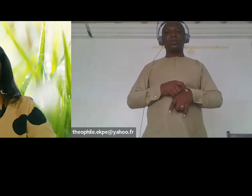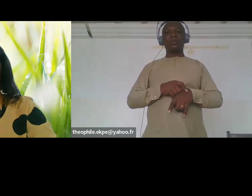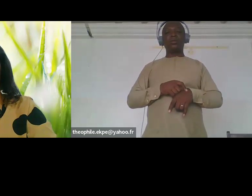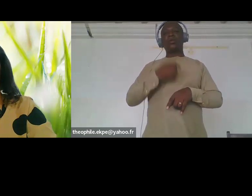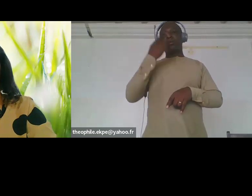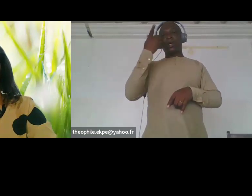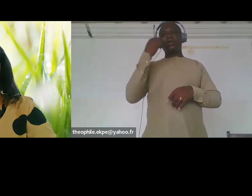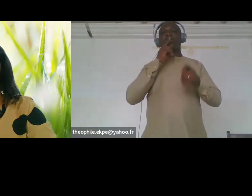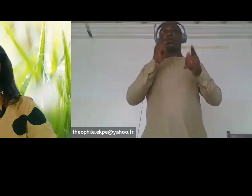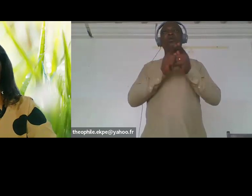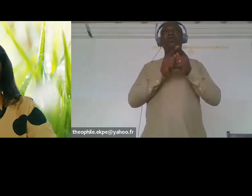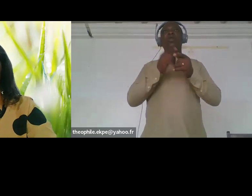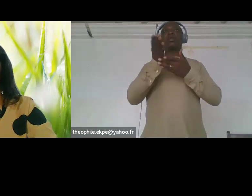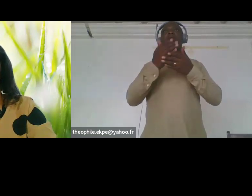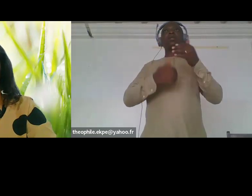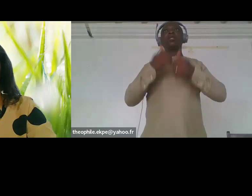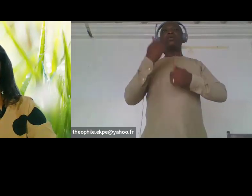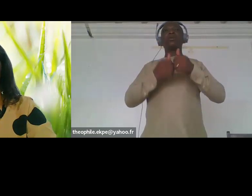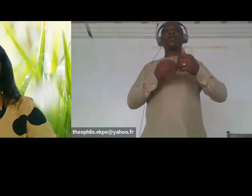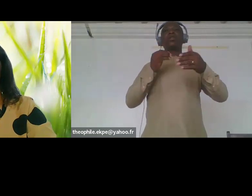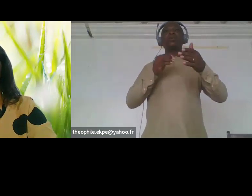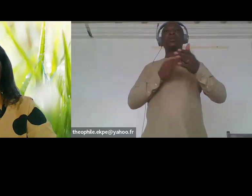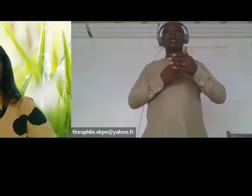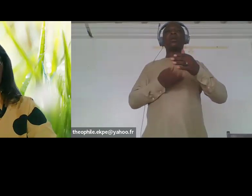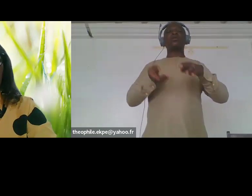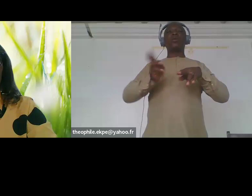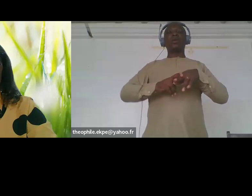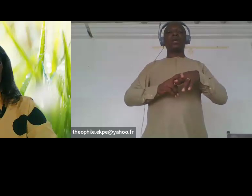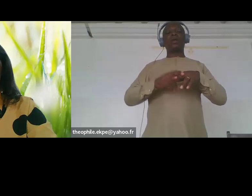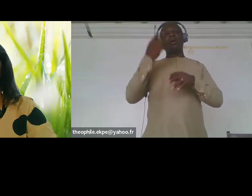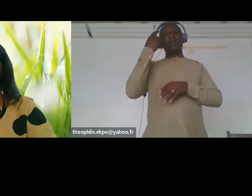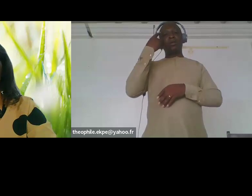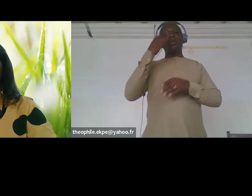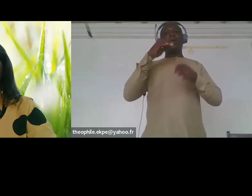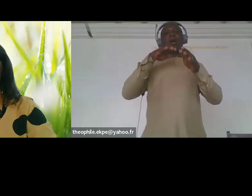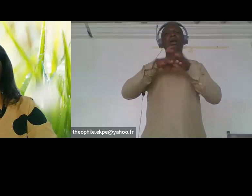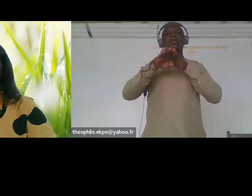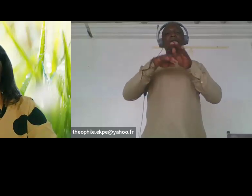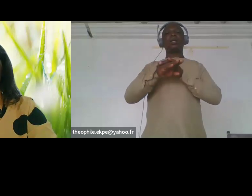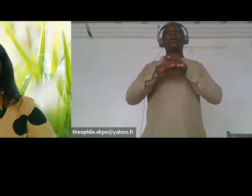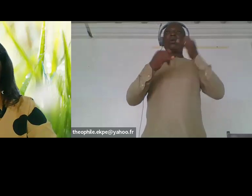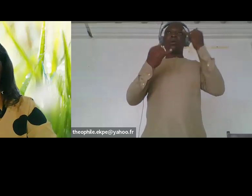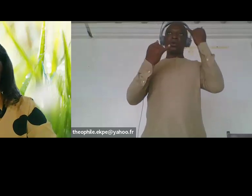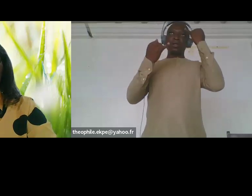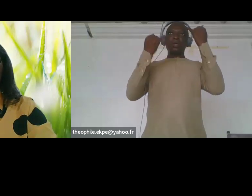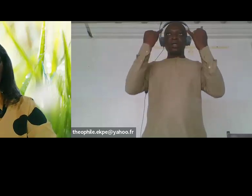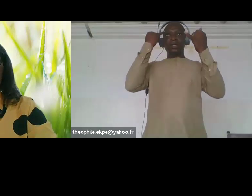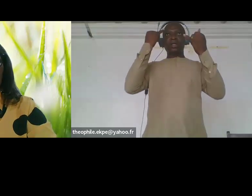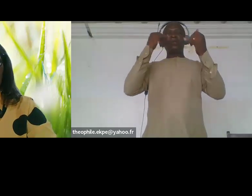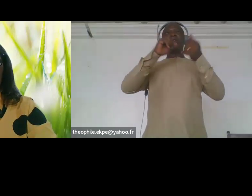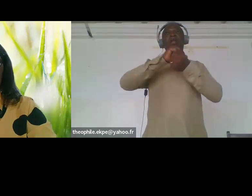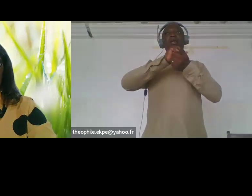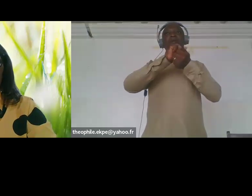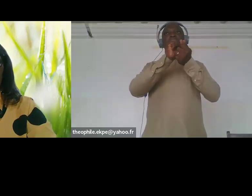barriers in accessing adaptation and mitigation initiative ongoing across our